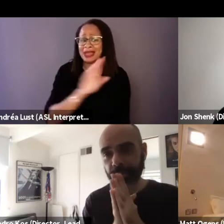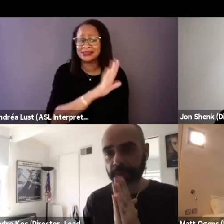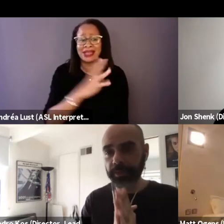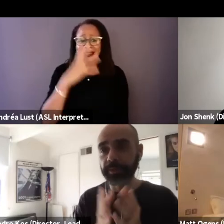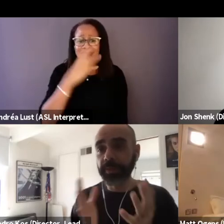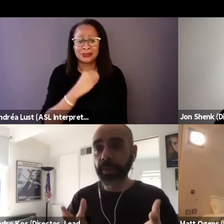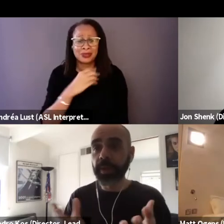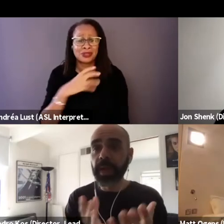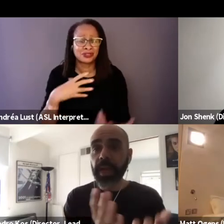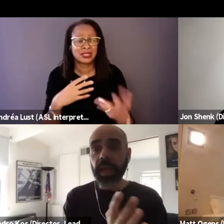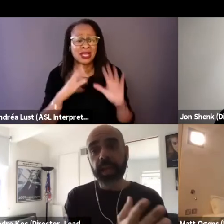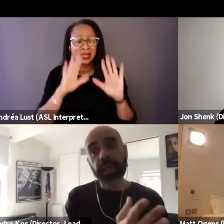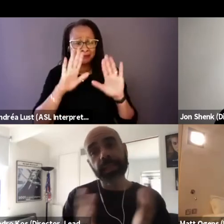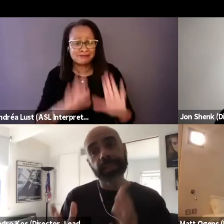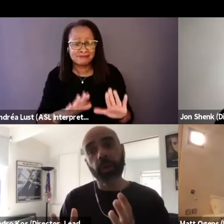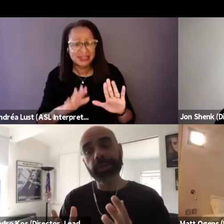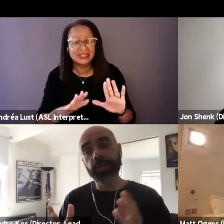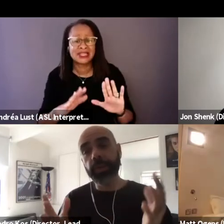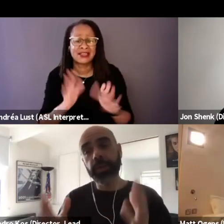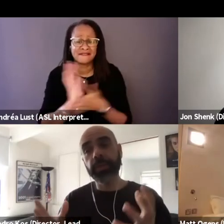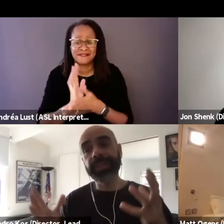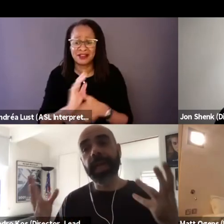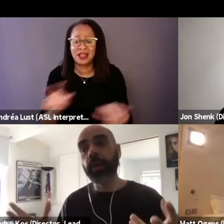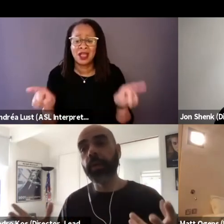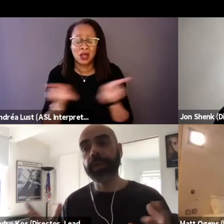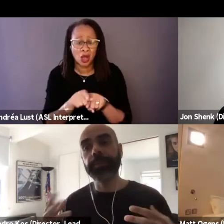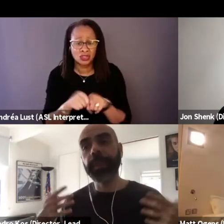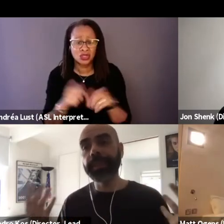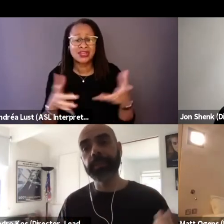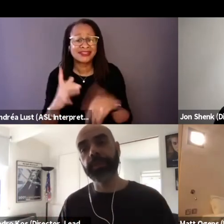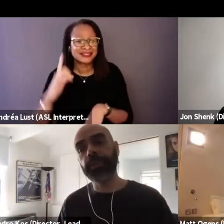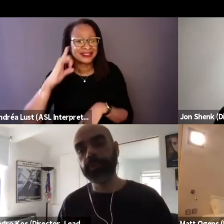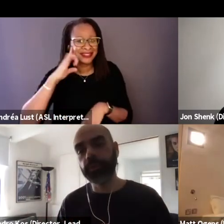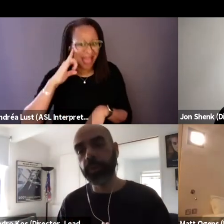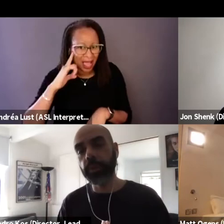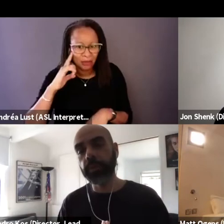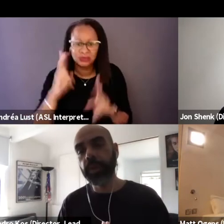extraordinary film is also hear a sound. It plays such a huge role.